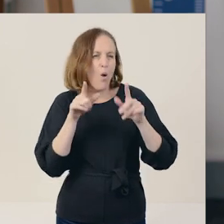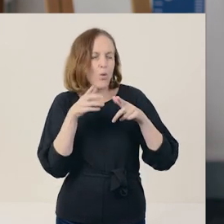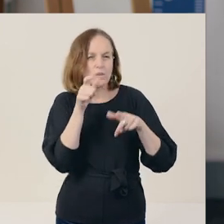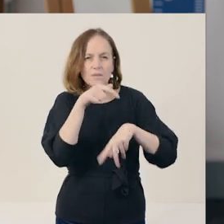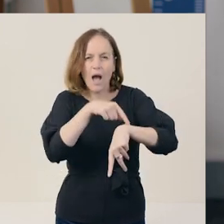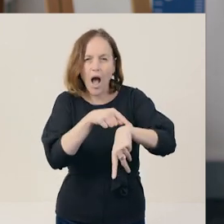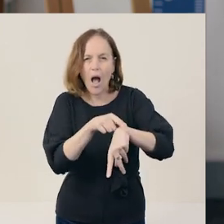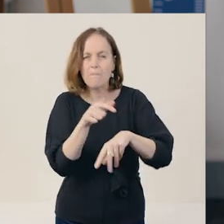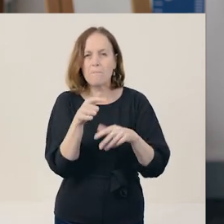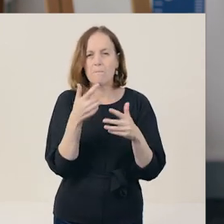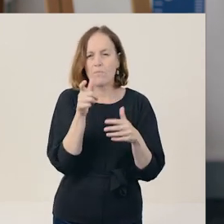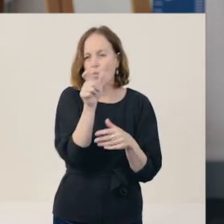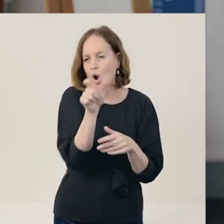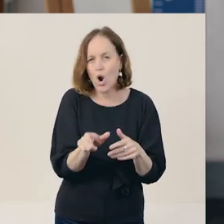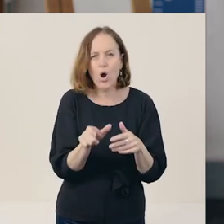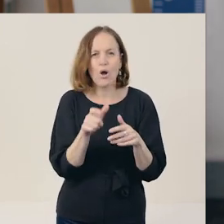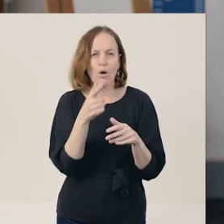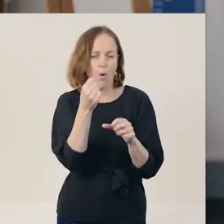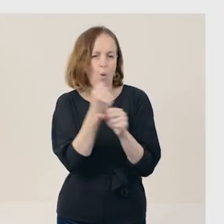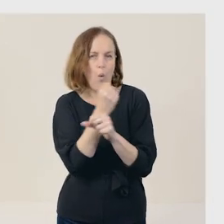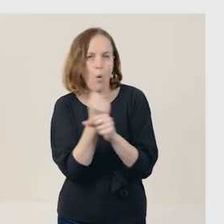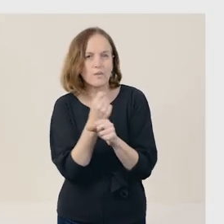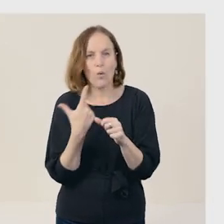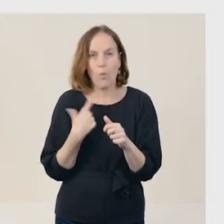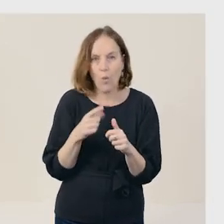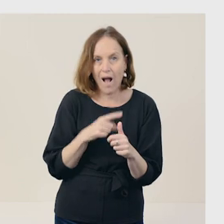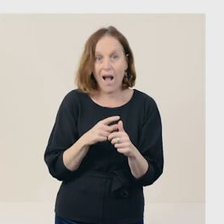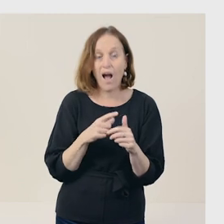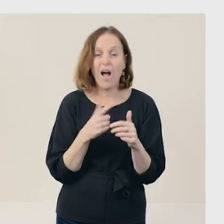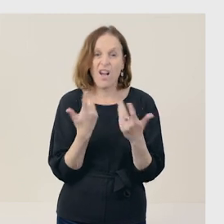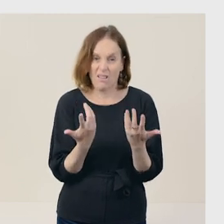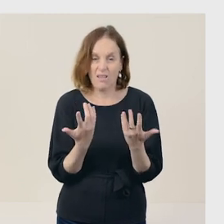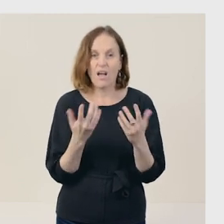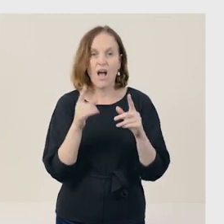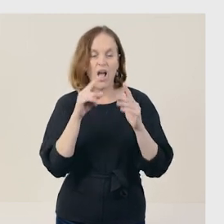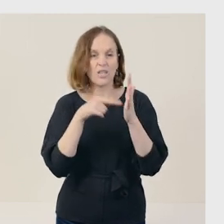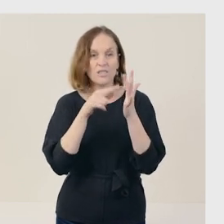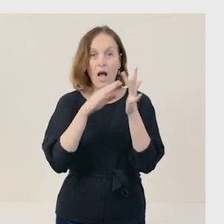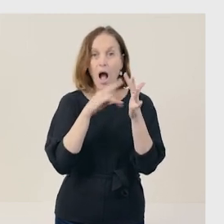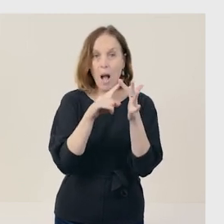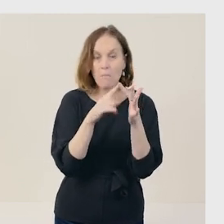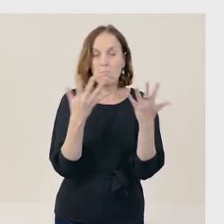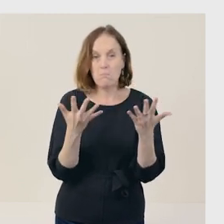or be used to show cause and effect. Text connectives related to time or sequence include: